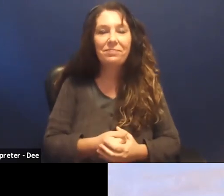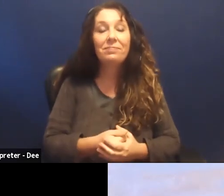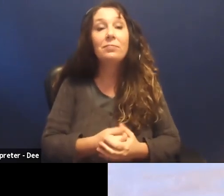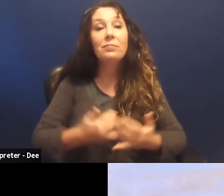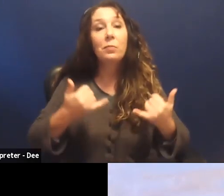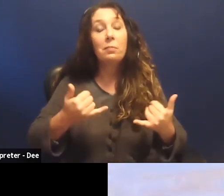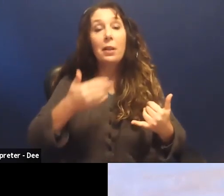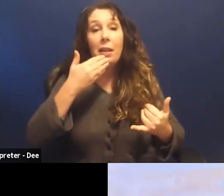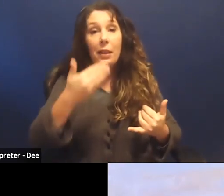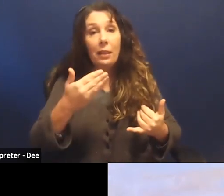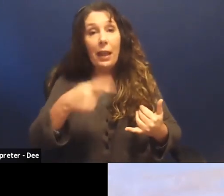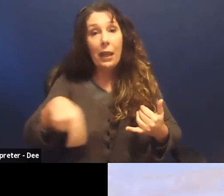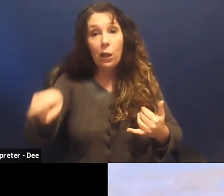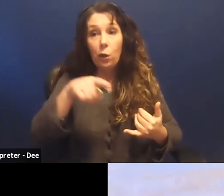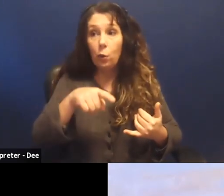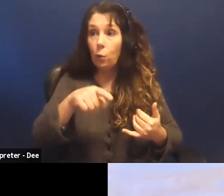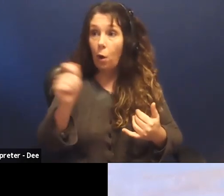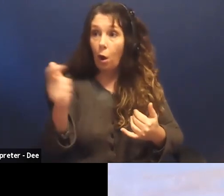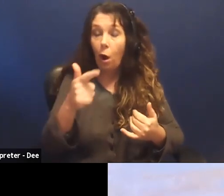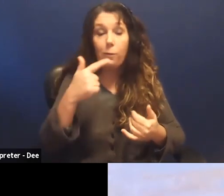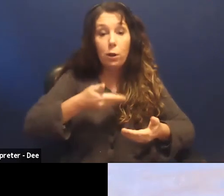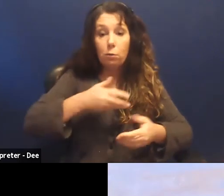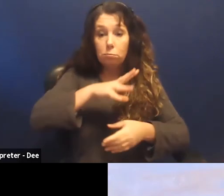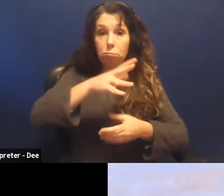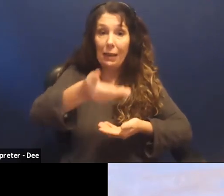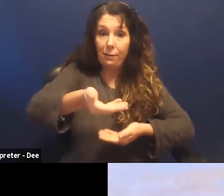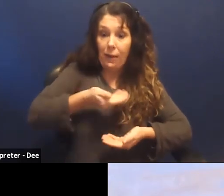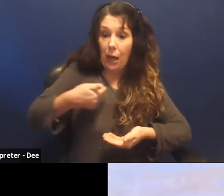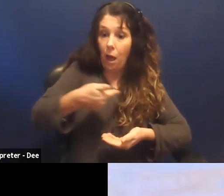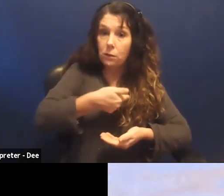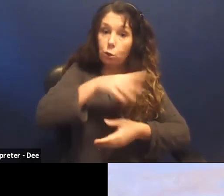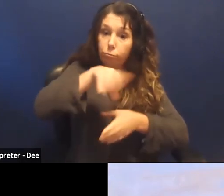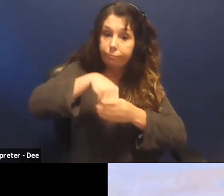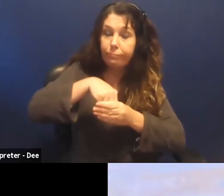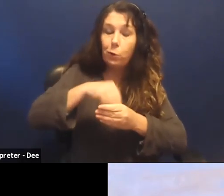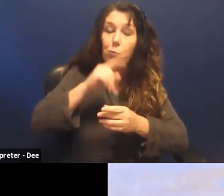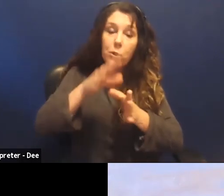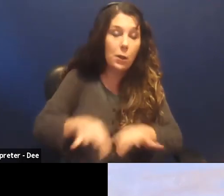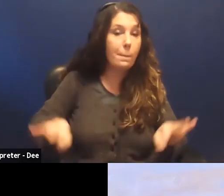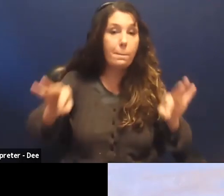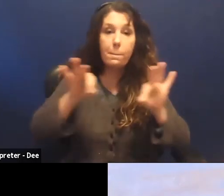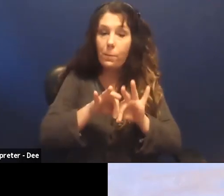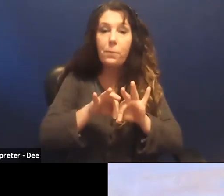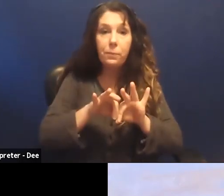Thank you for inviting us to be part of what I think is just extremely important.